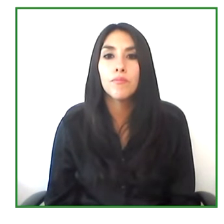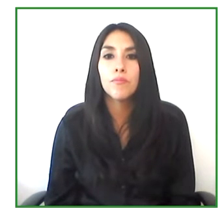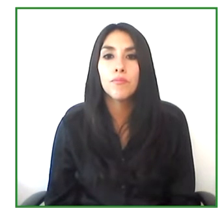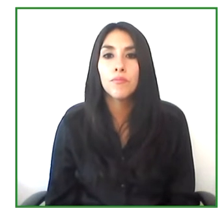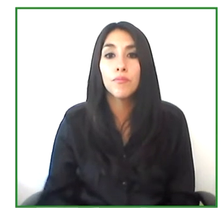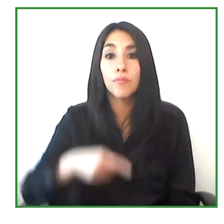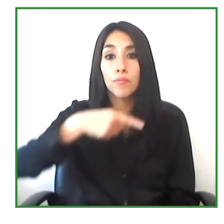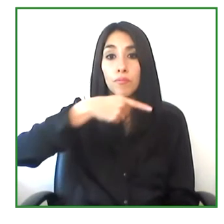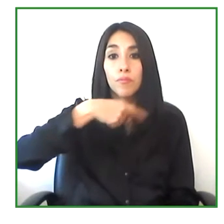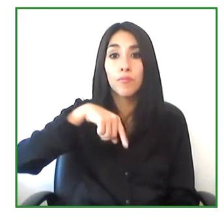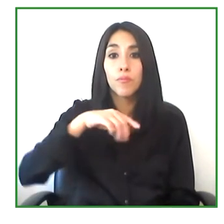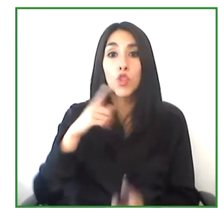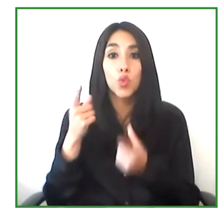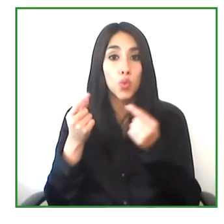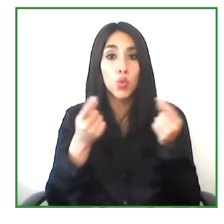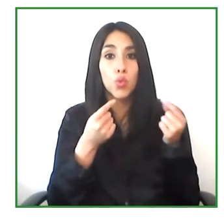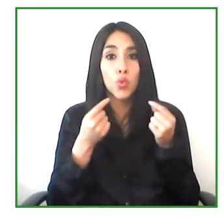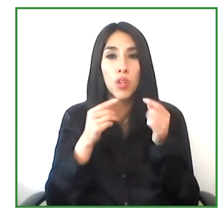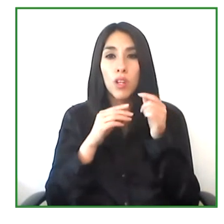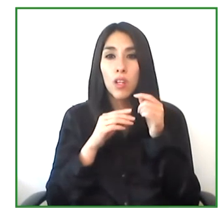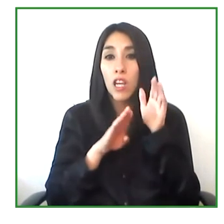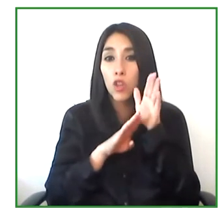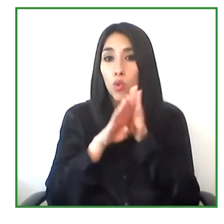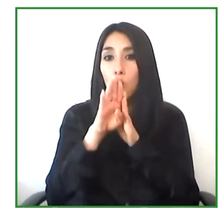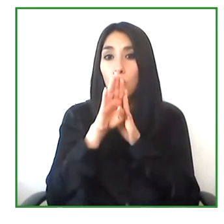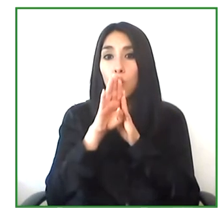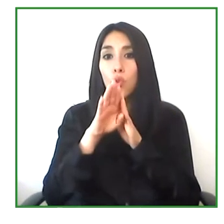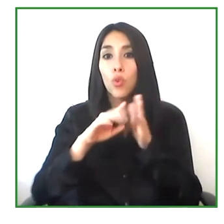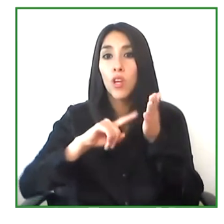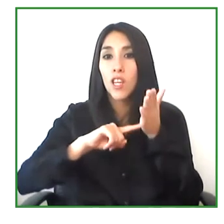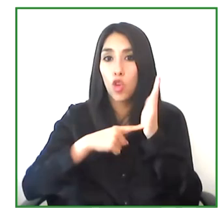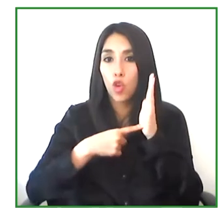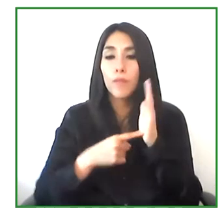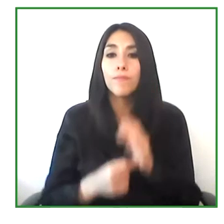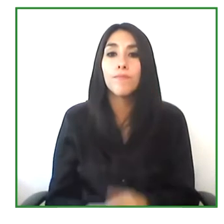So we are developing or we have been developing this technology